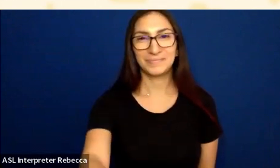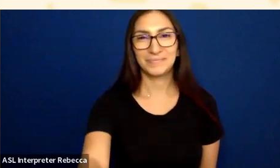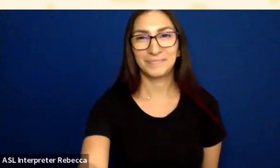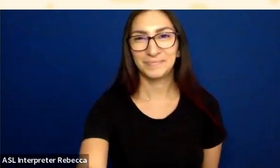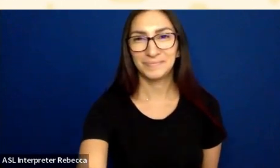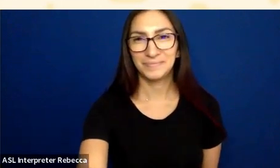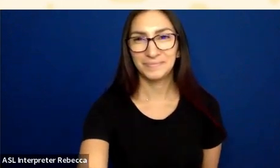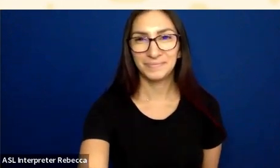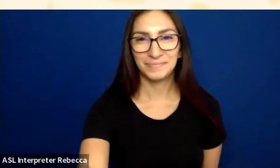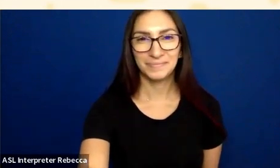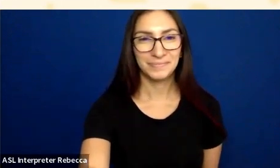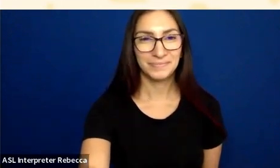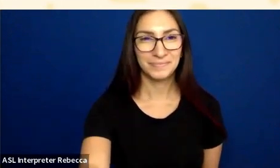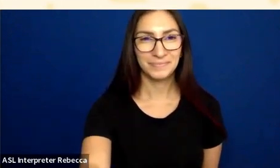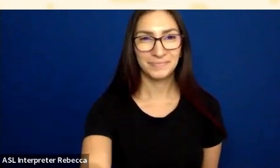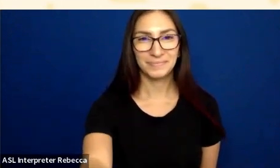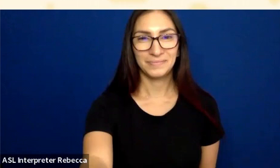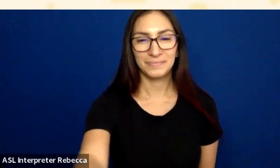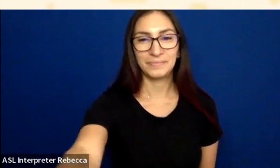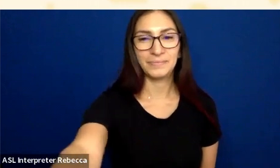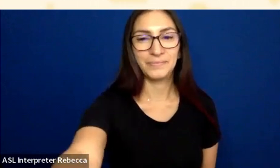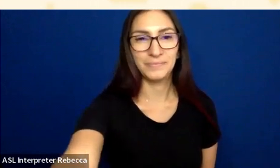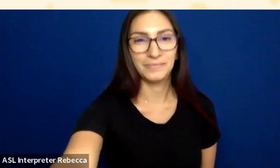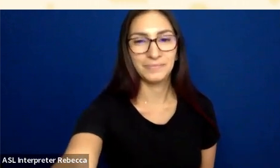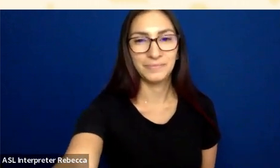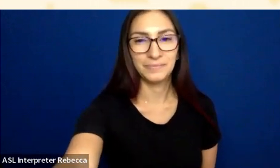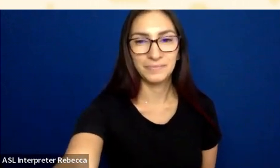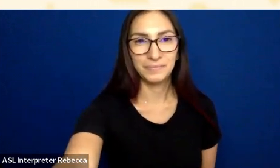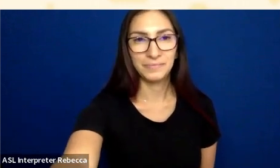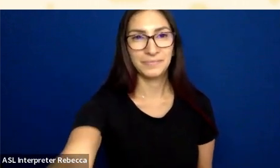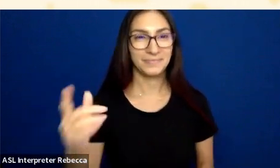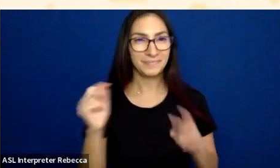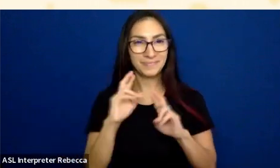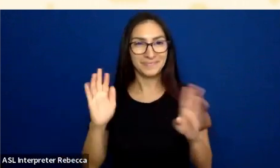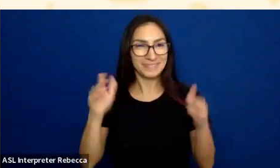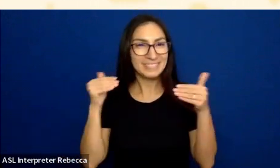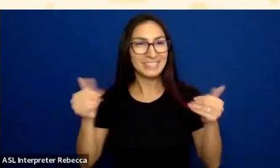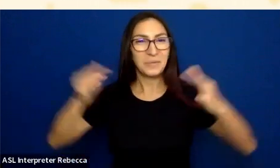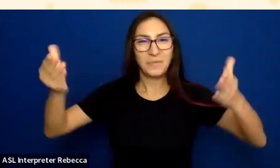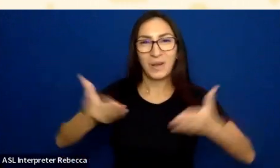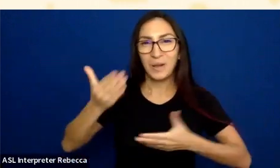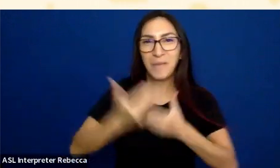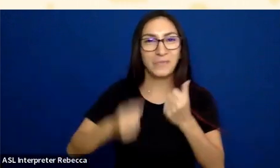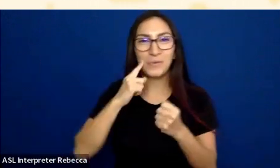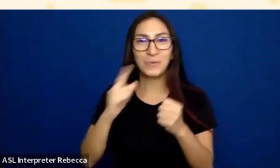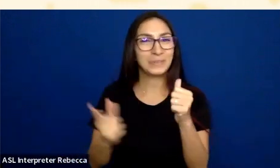Welcome, everyone who is new here for this session; or if you've been here, welcome back.